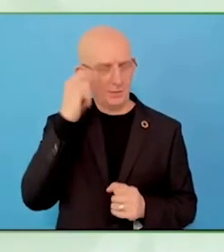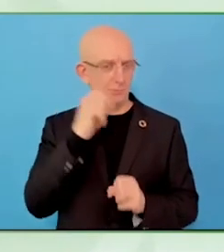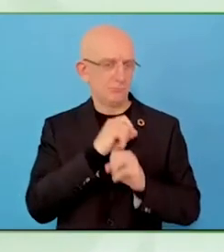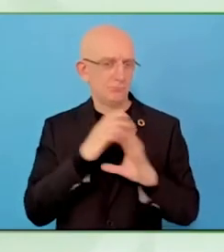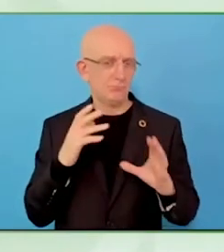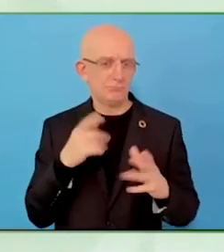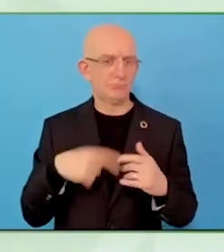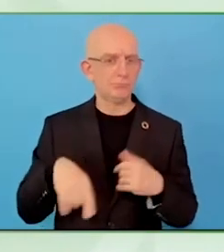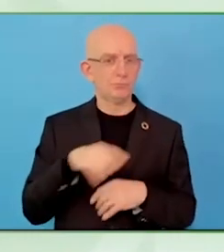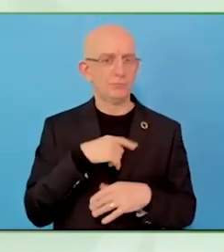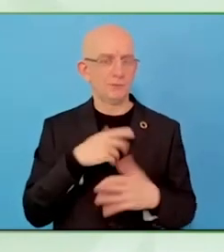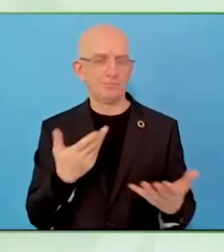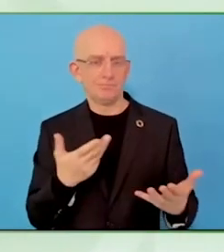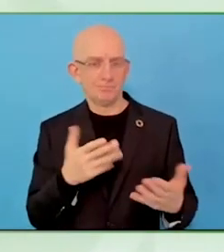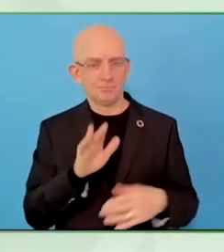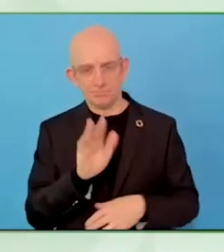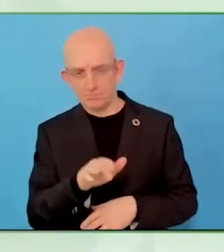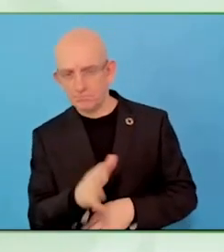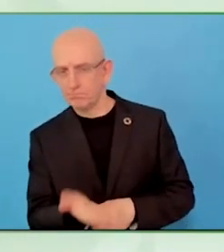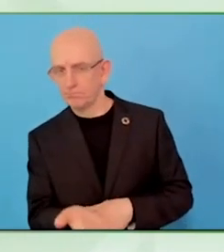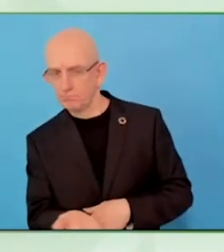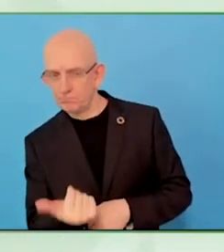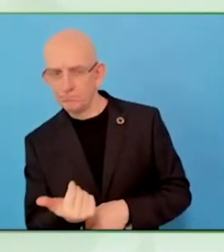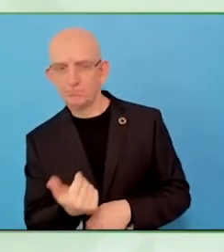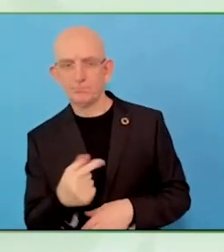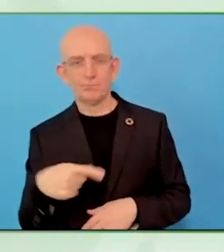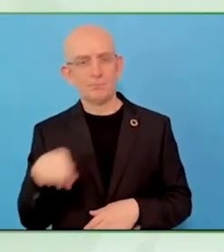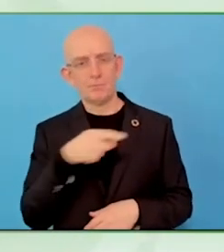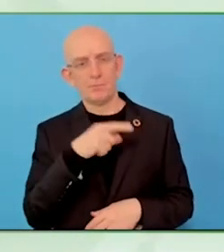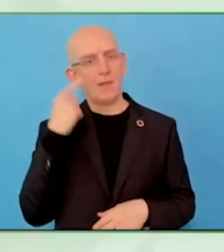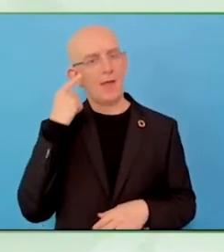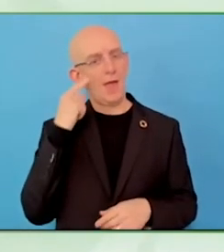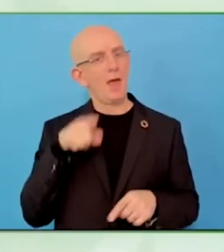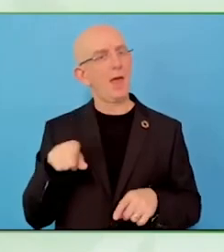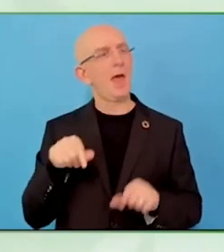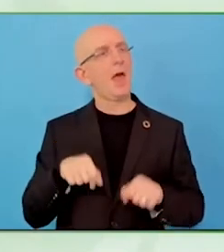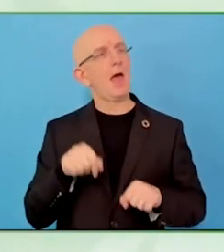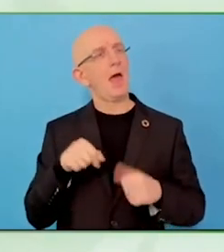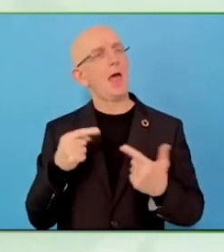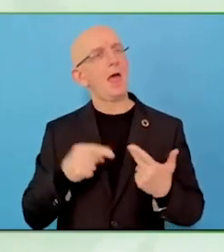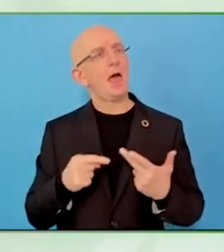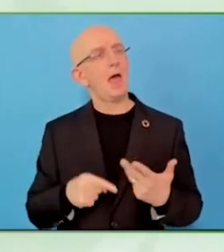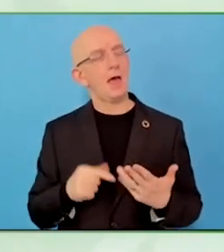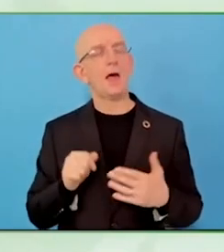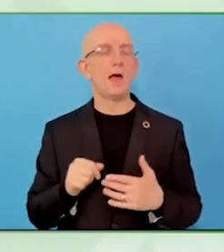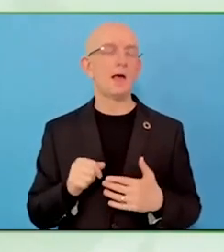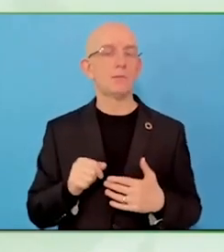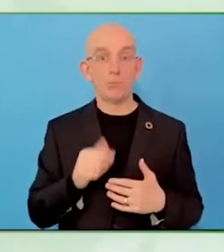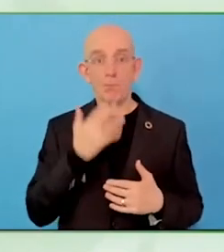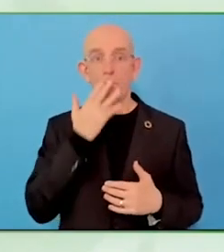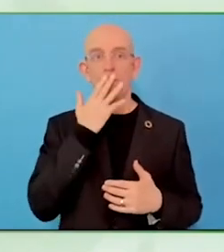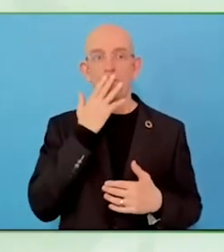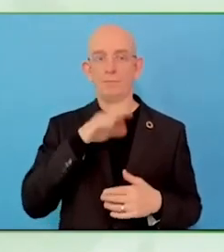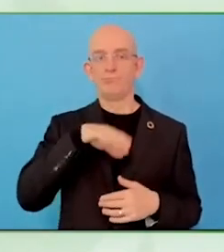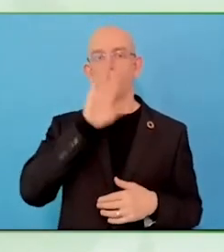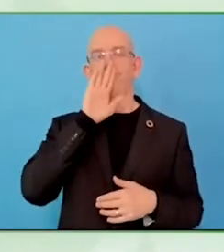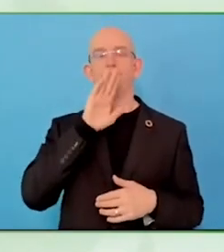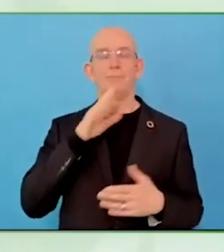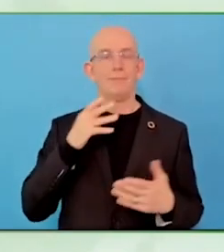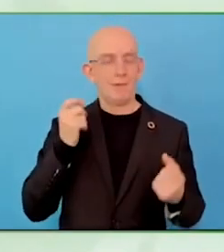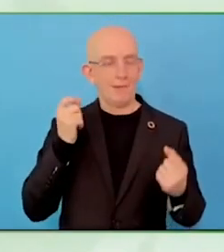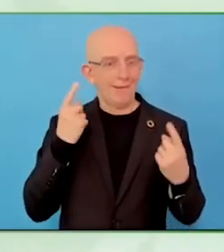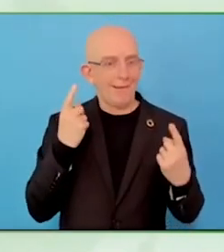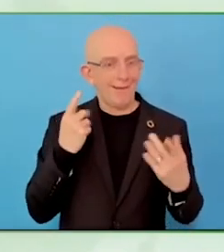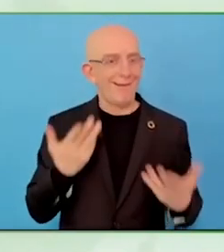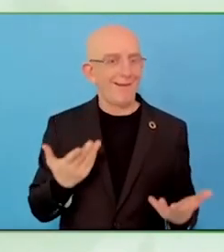This brings up a question which is, in an art session, something you